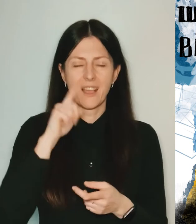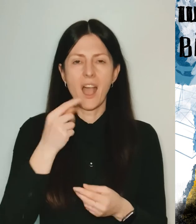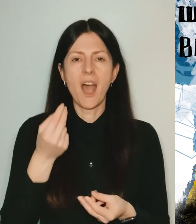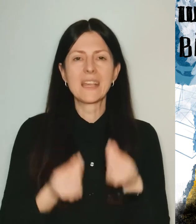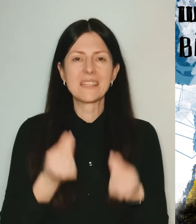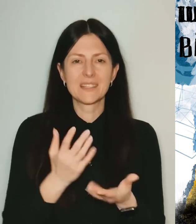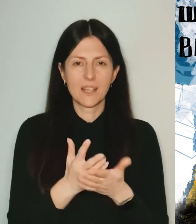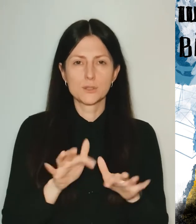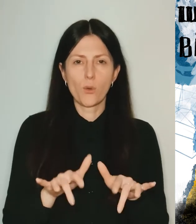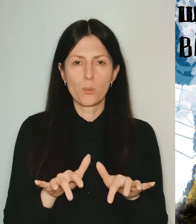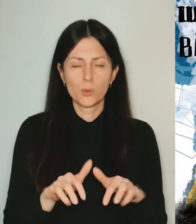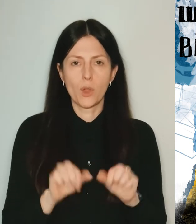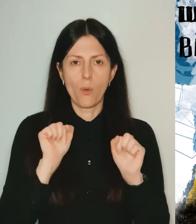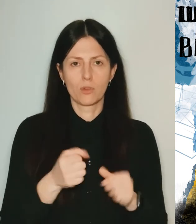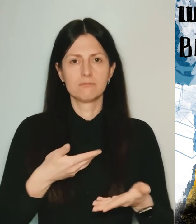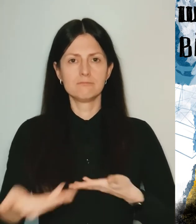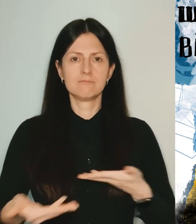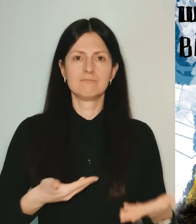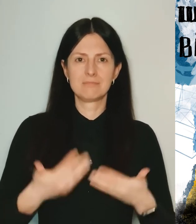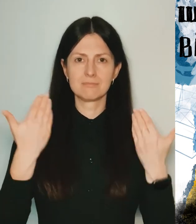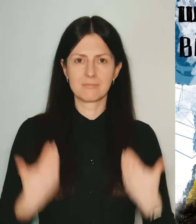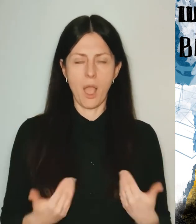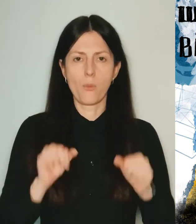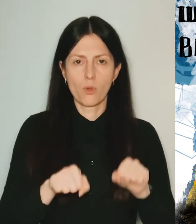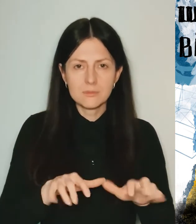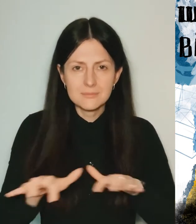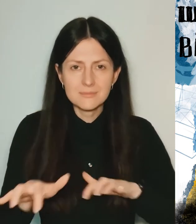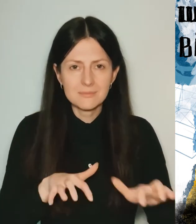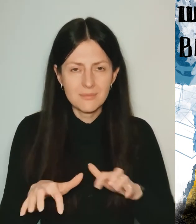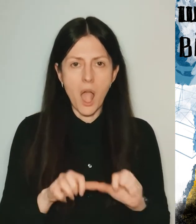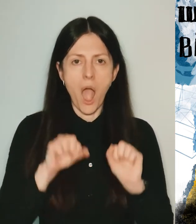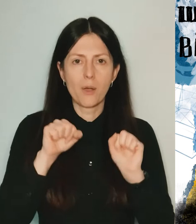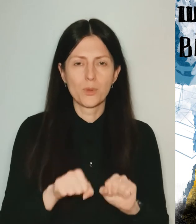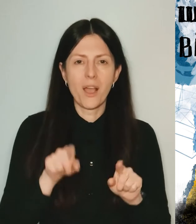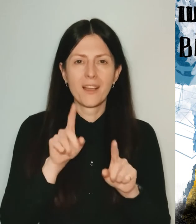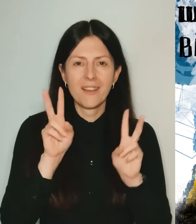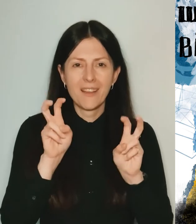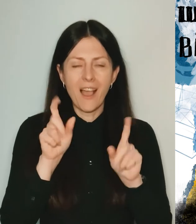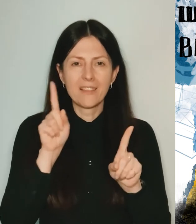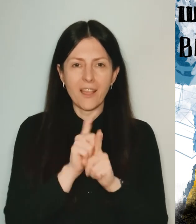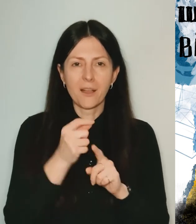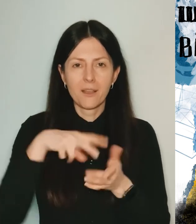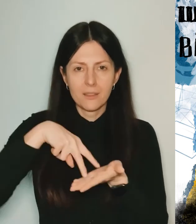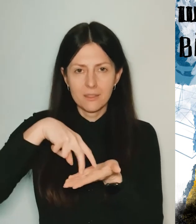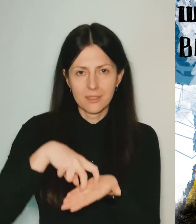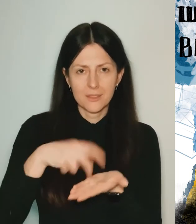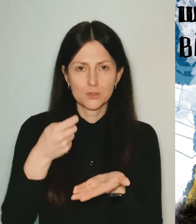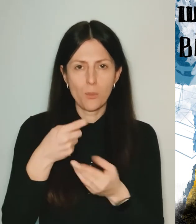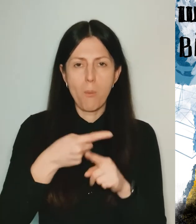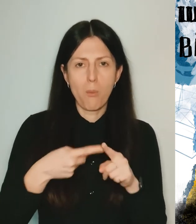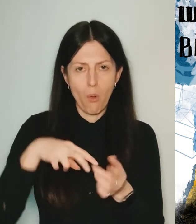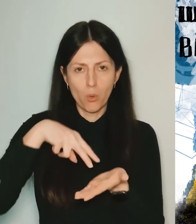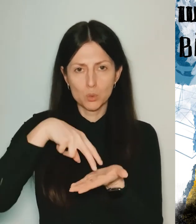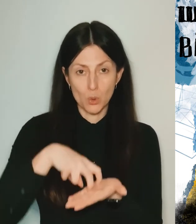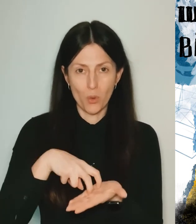There is something like in computer games that you can go straight, crawl or have kinda a half-bent like position.